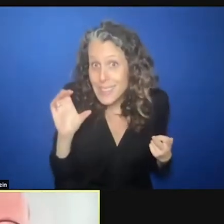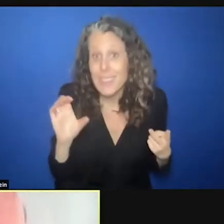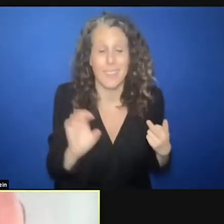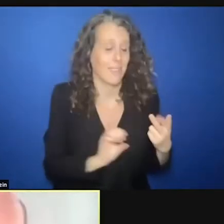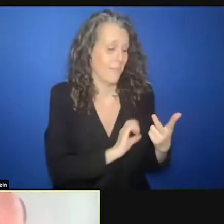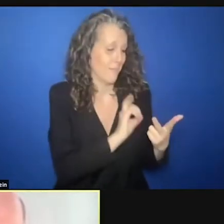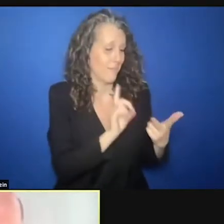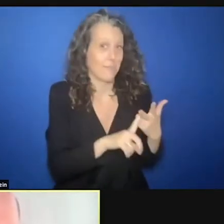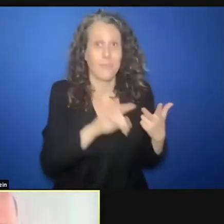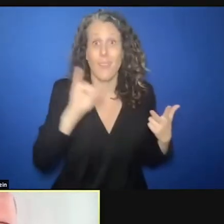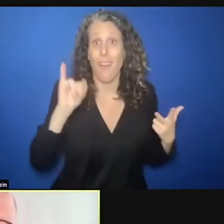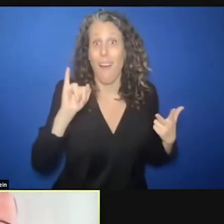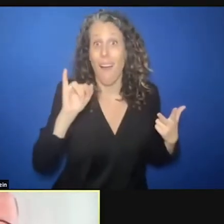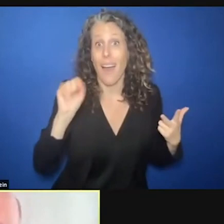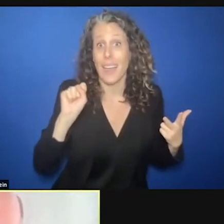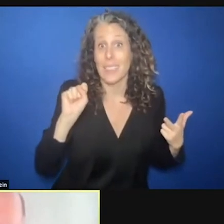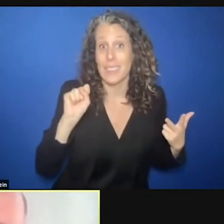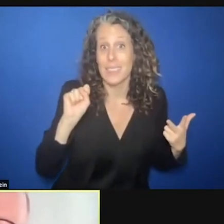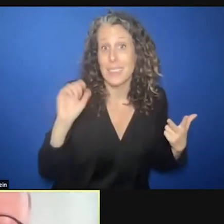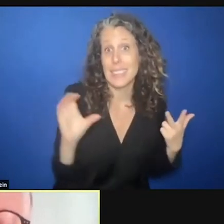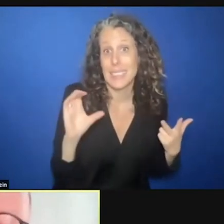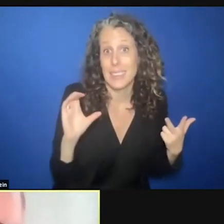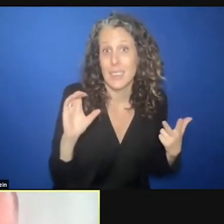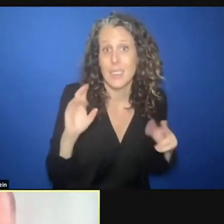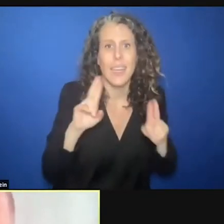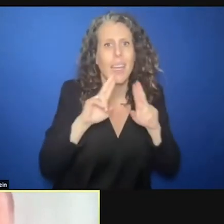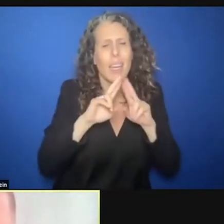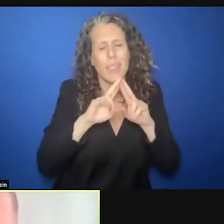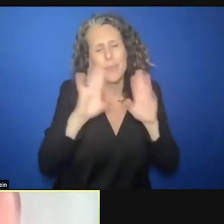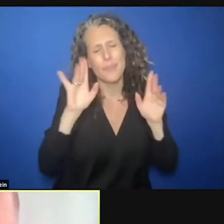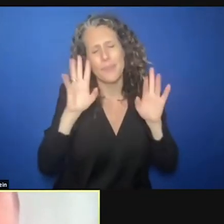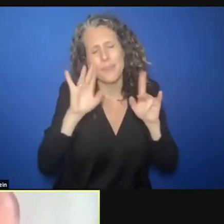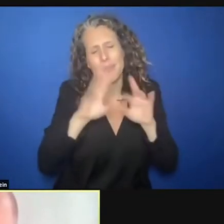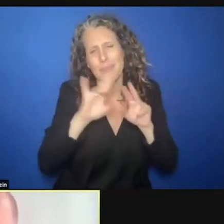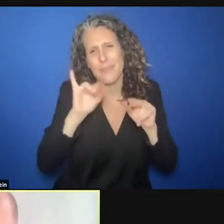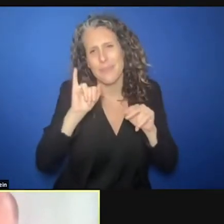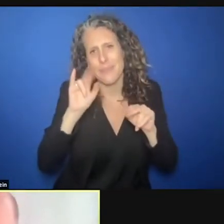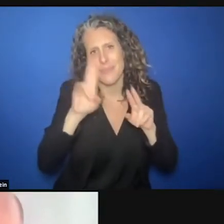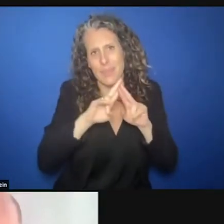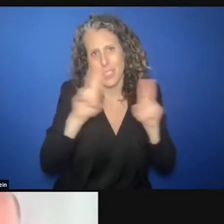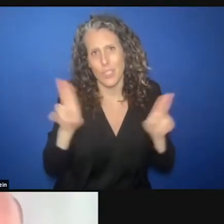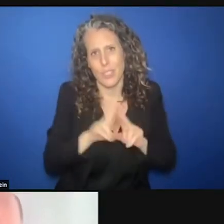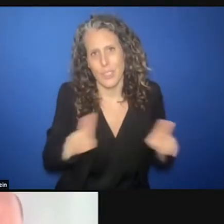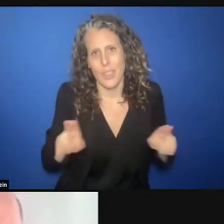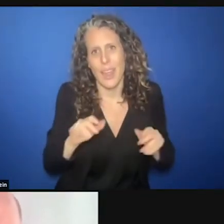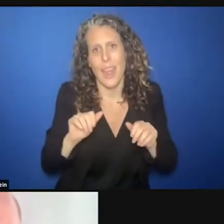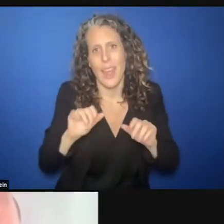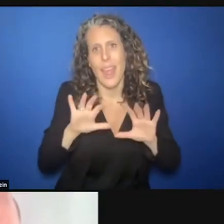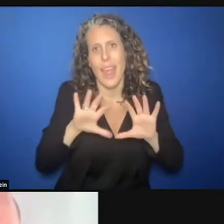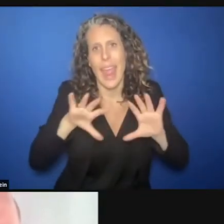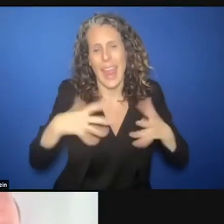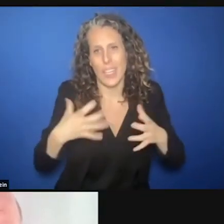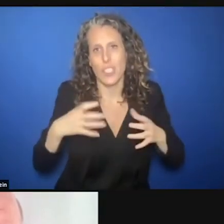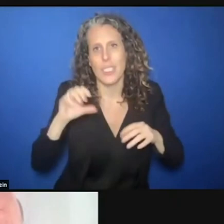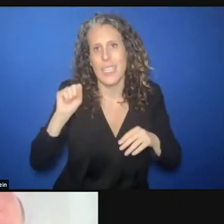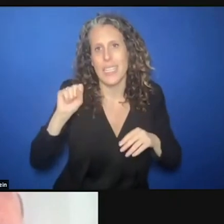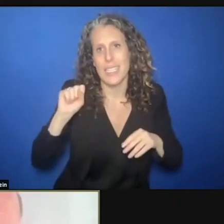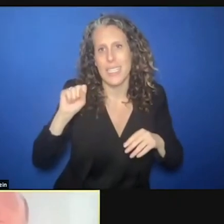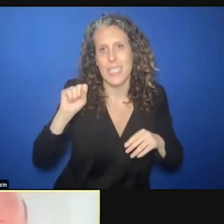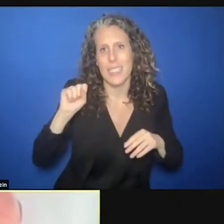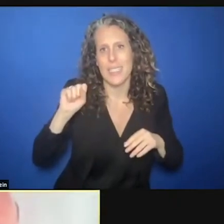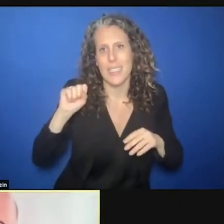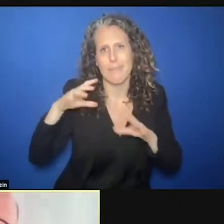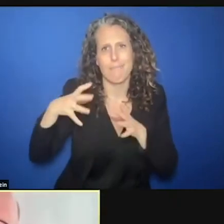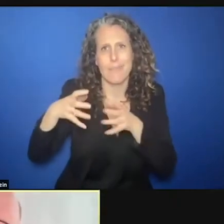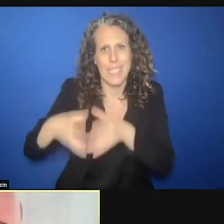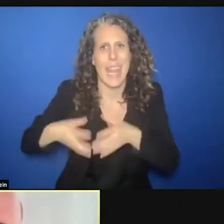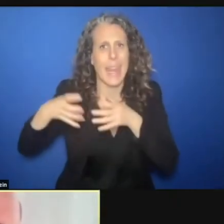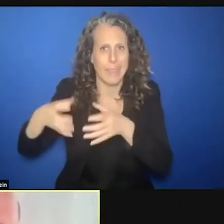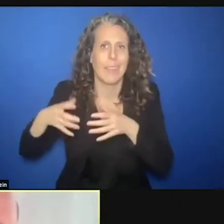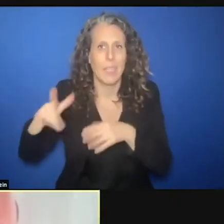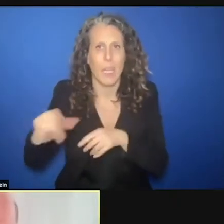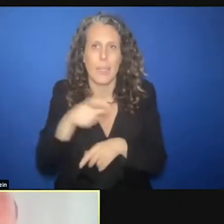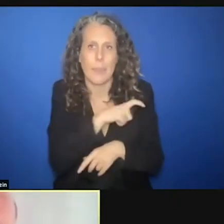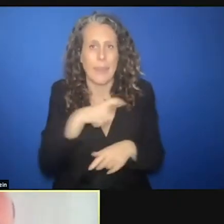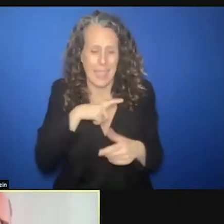in the IRC. The Interagency Standing Committee brings all these actors together. There we have